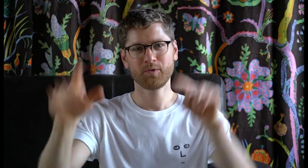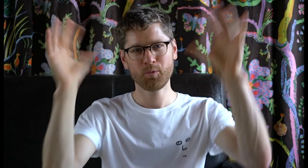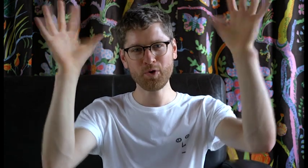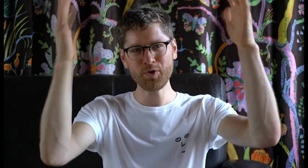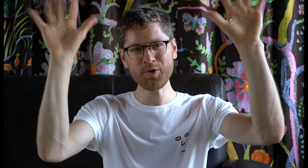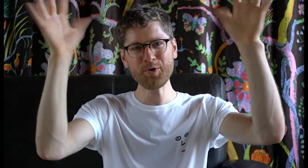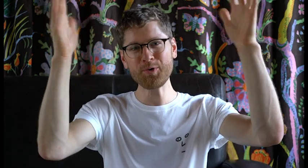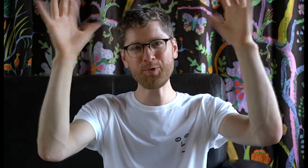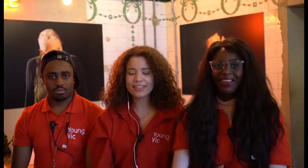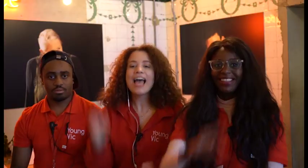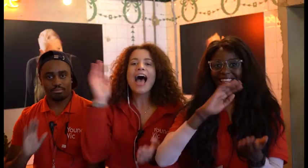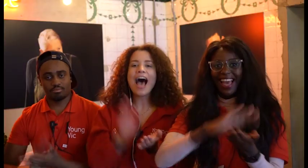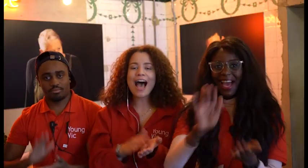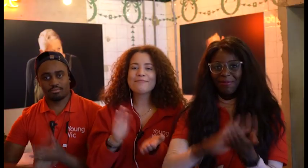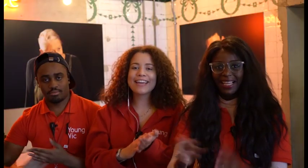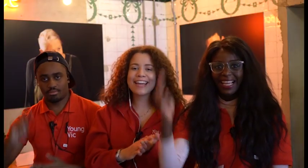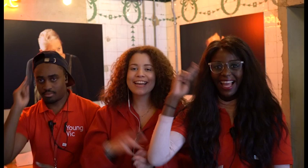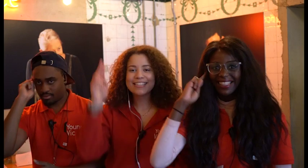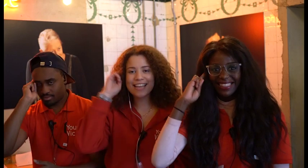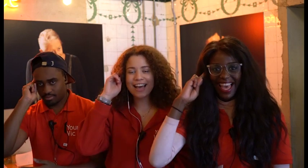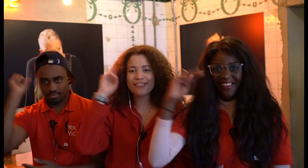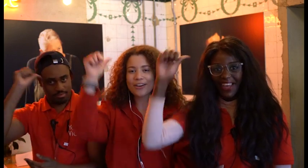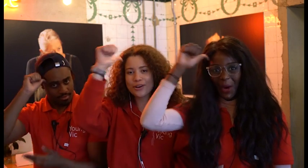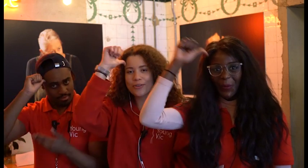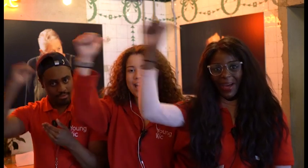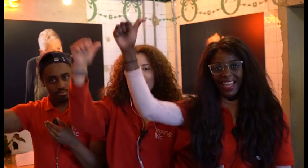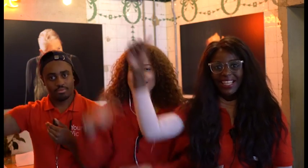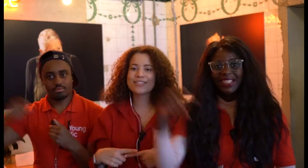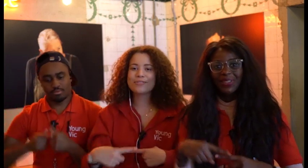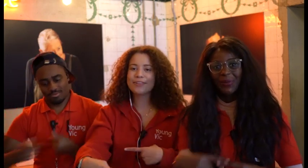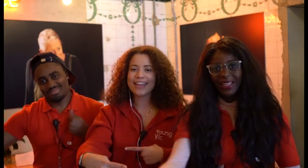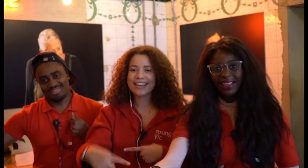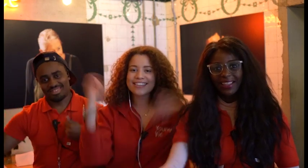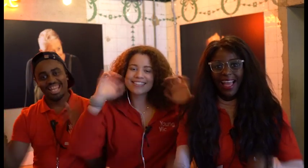Wooo Hooo!! Happy Deaf Awareness Week